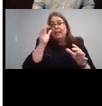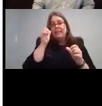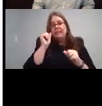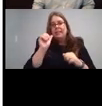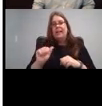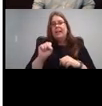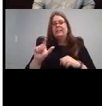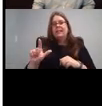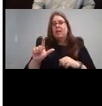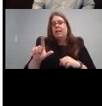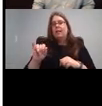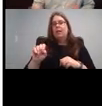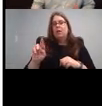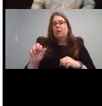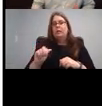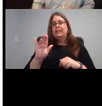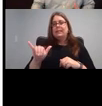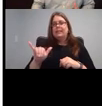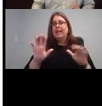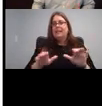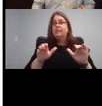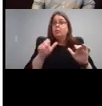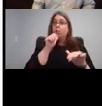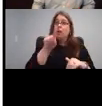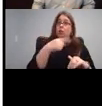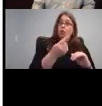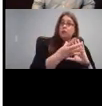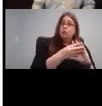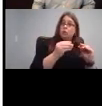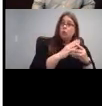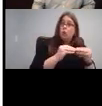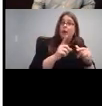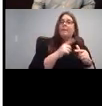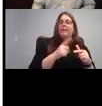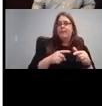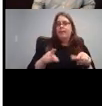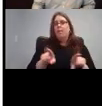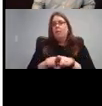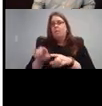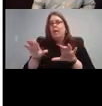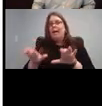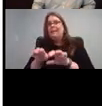So it's not just a story, but it gives you activities to do too.